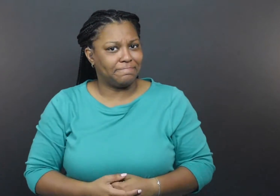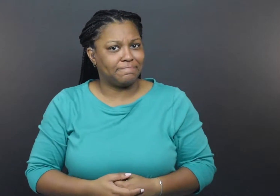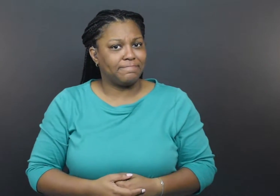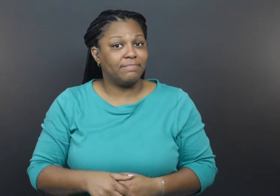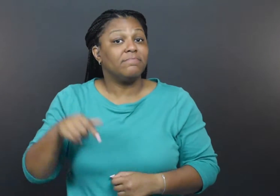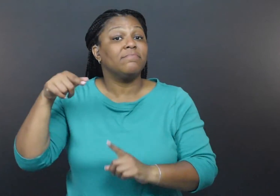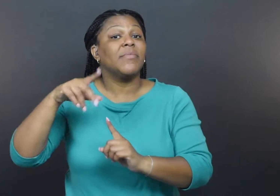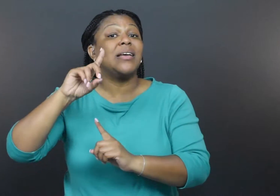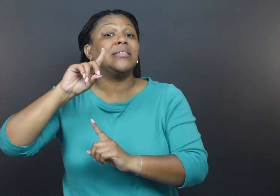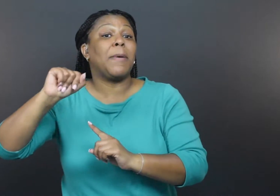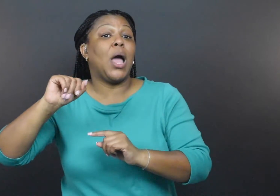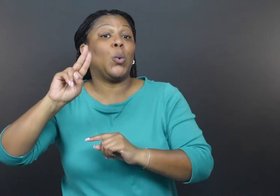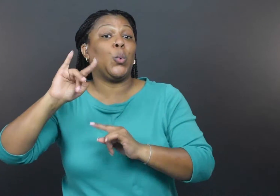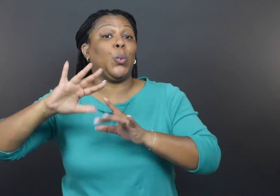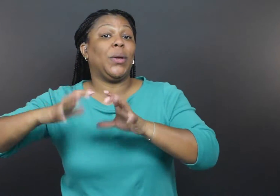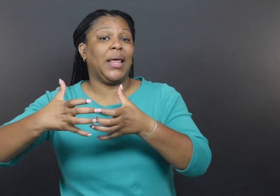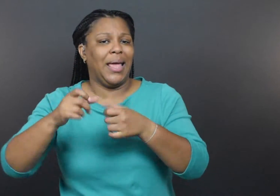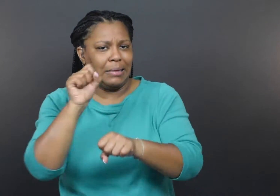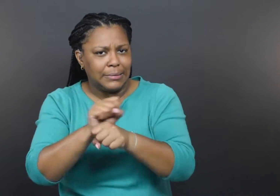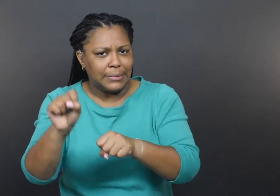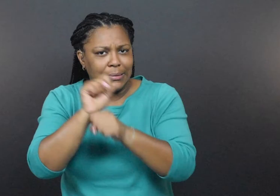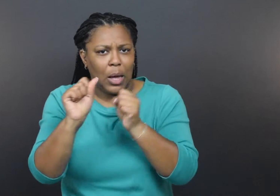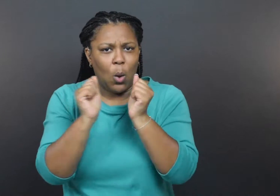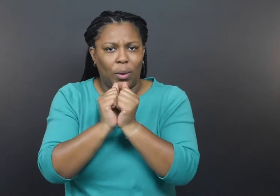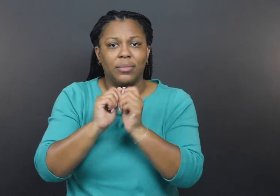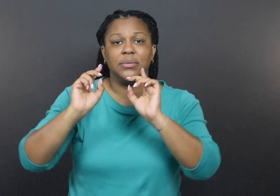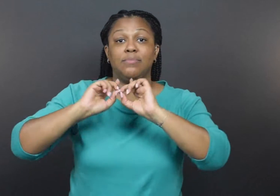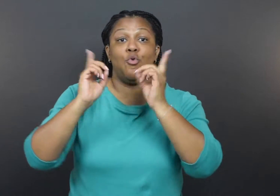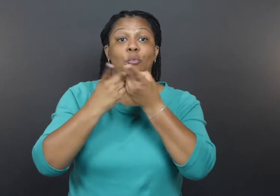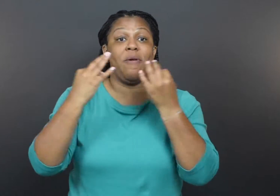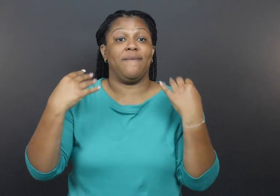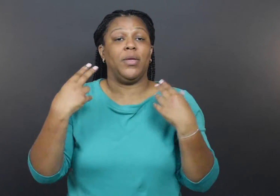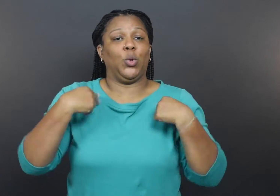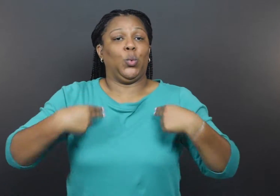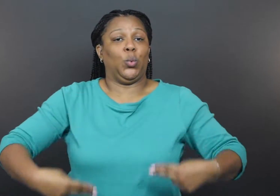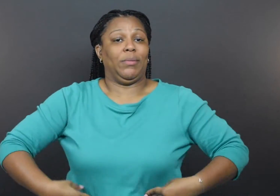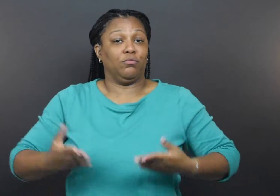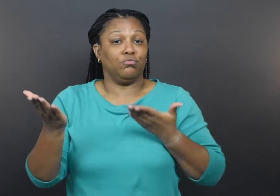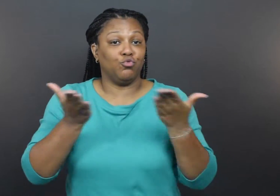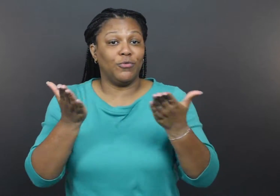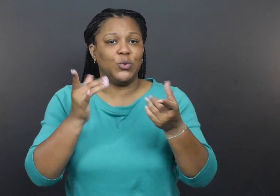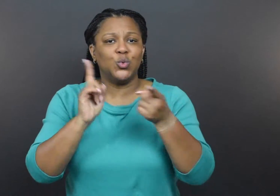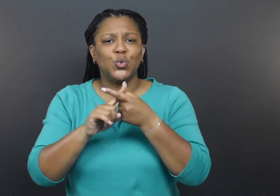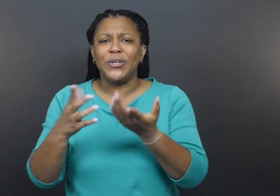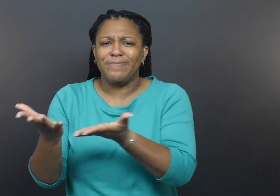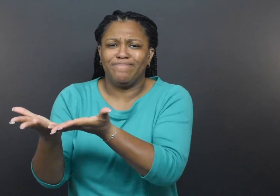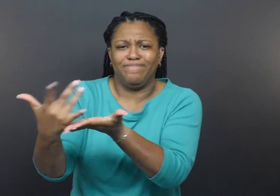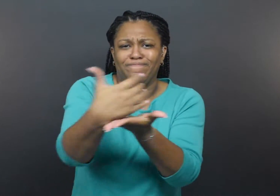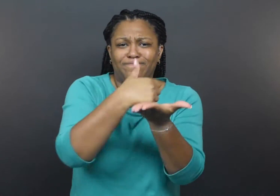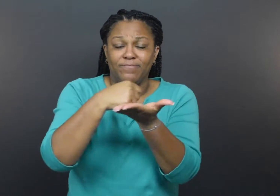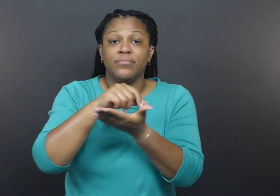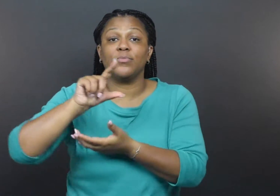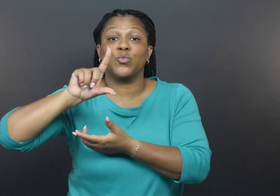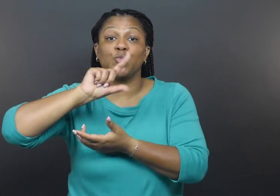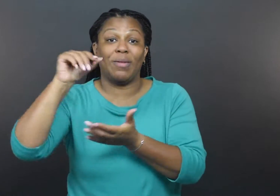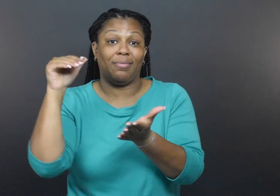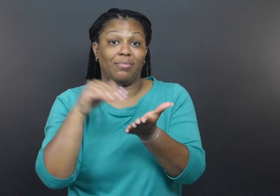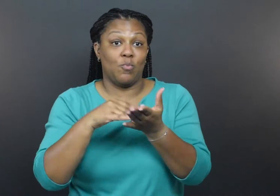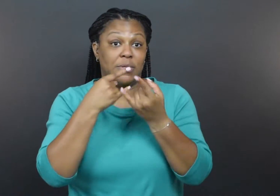The disabilities unit worked with Department of Human Services to allocate 20,000 masks for the community.